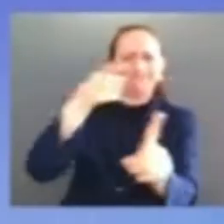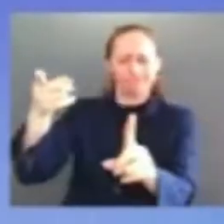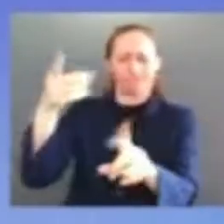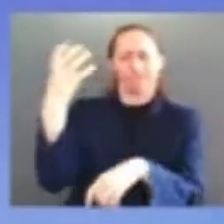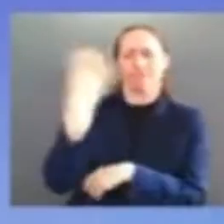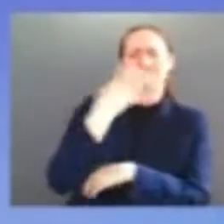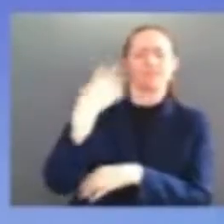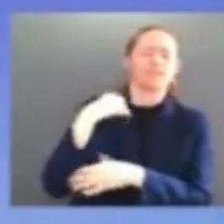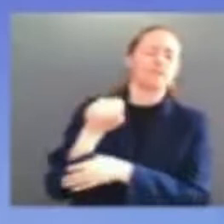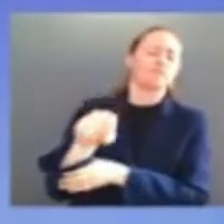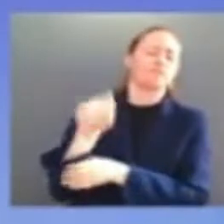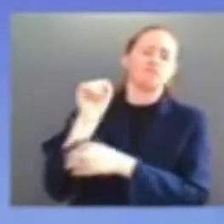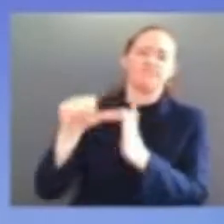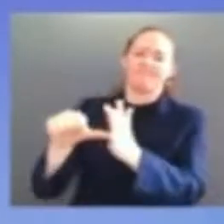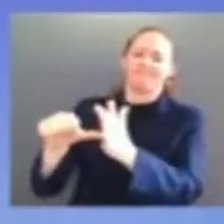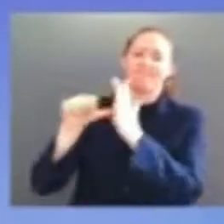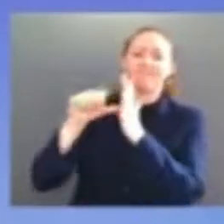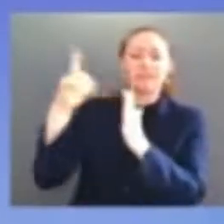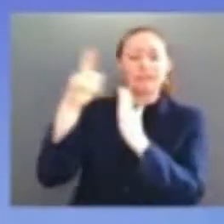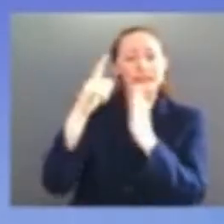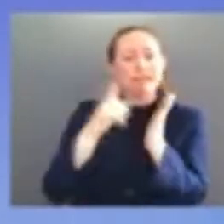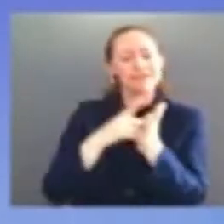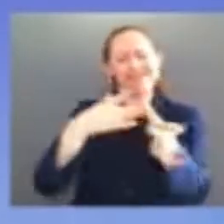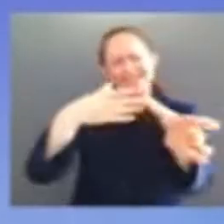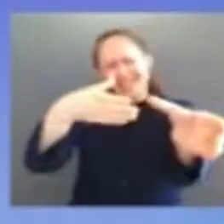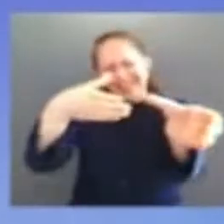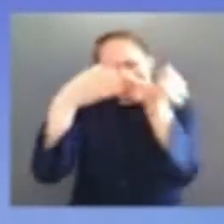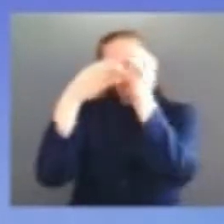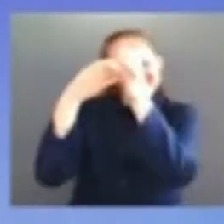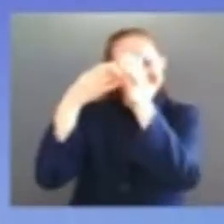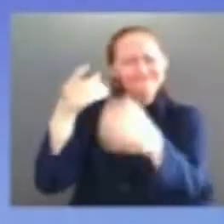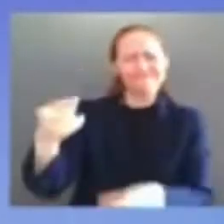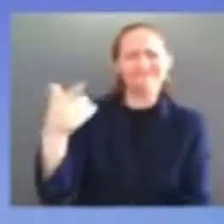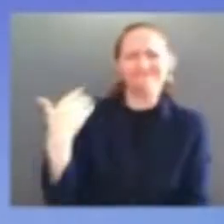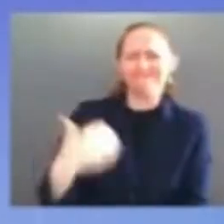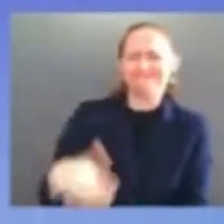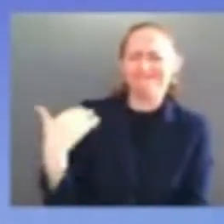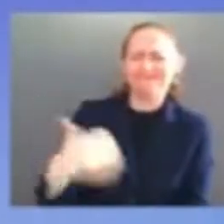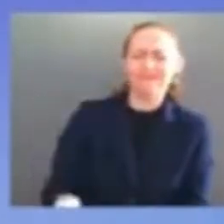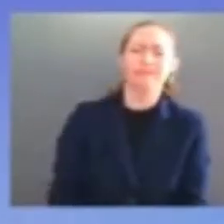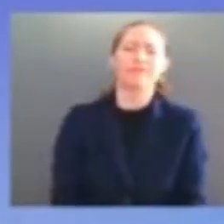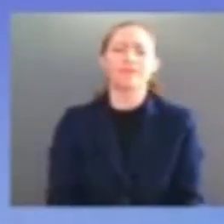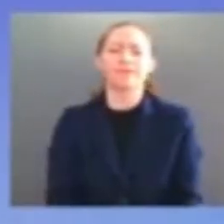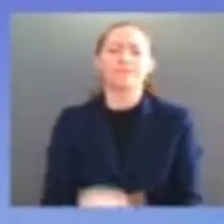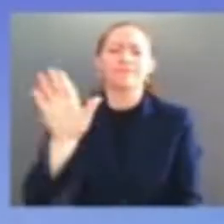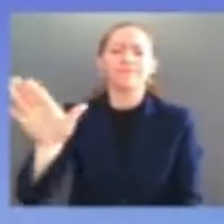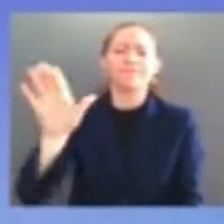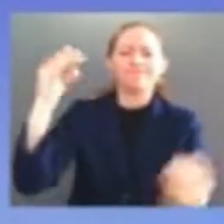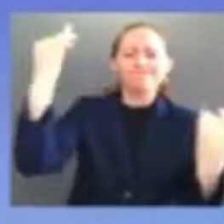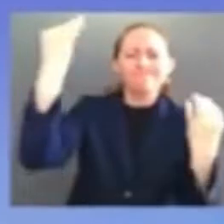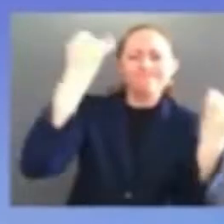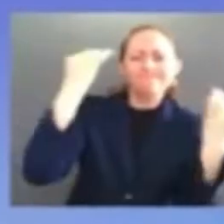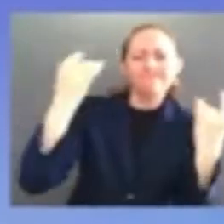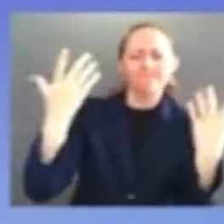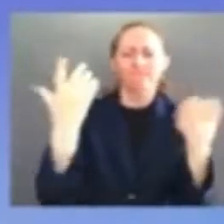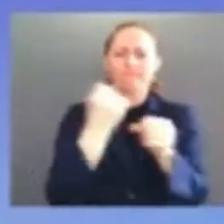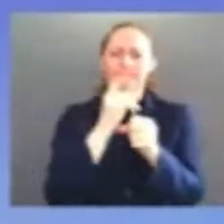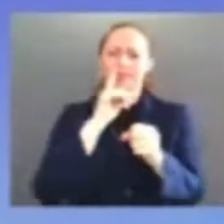equally important in my view that's calm and in command and a humility that allows